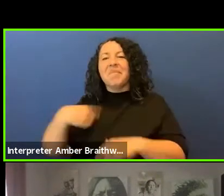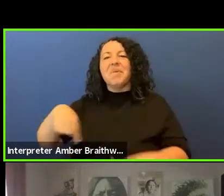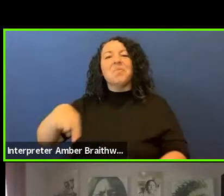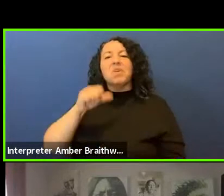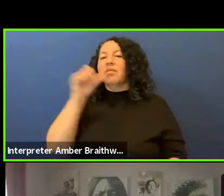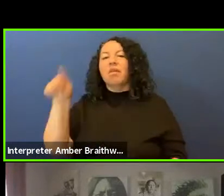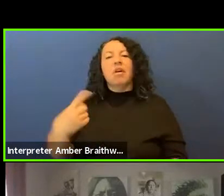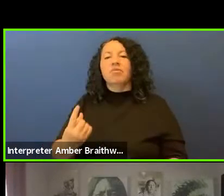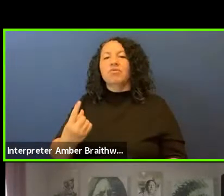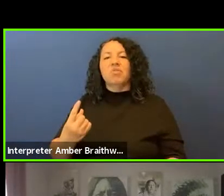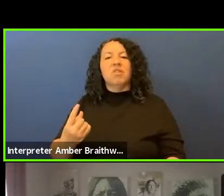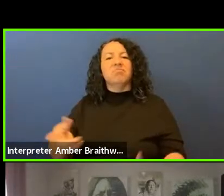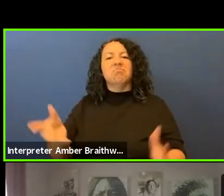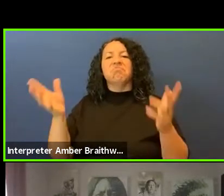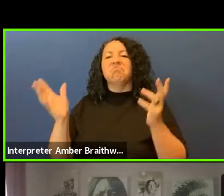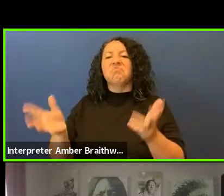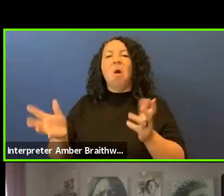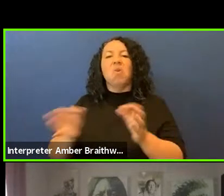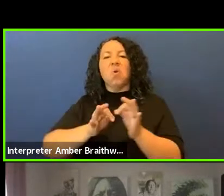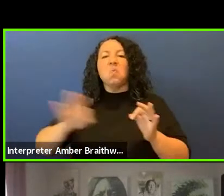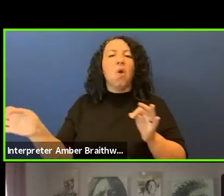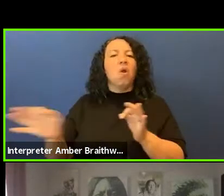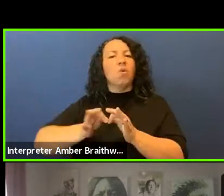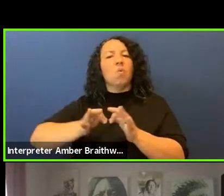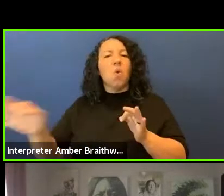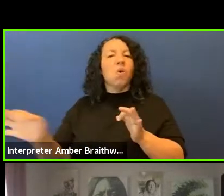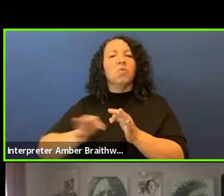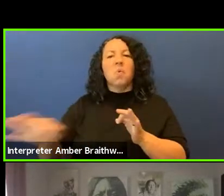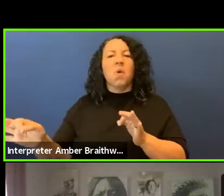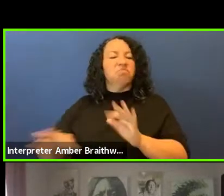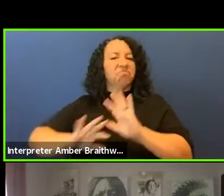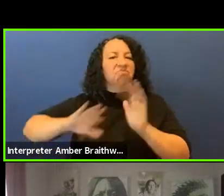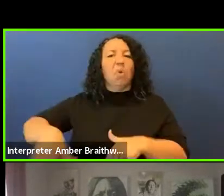about words. That there is an actual reckoning.